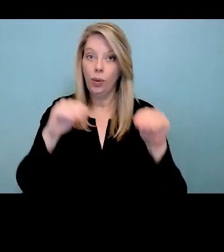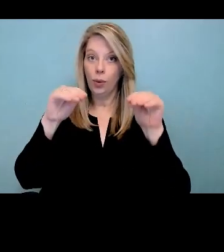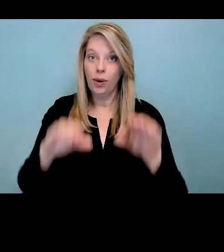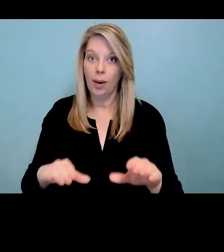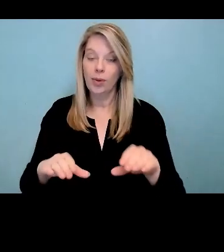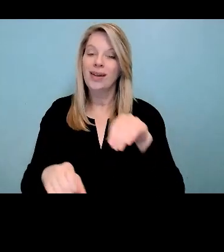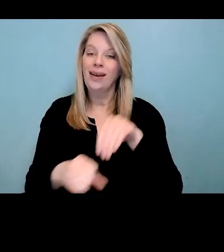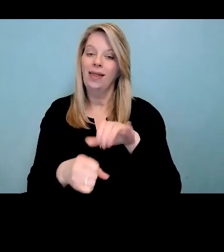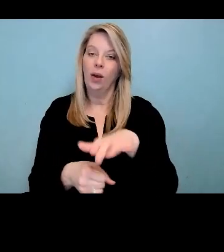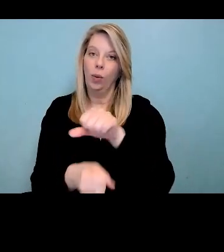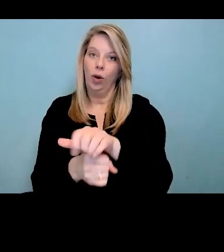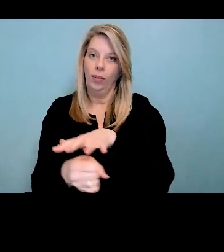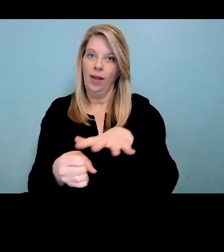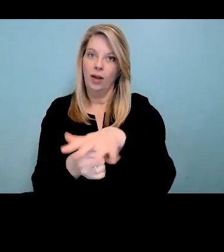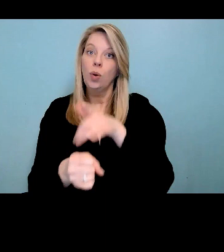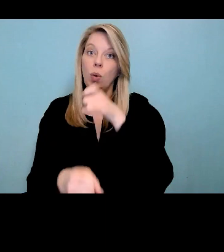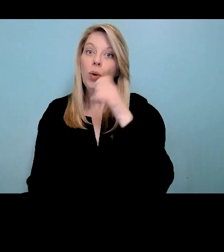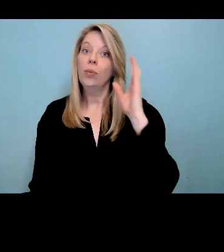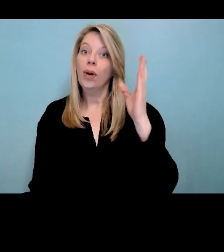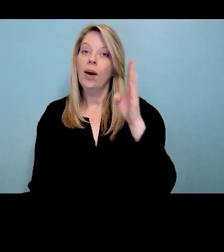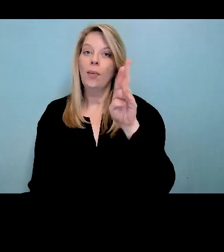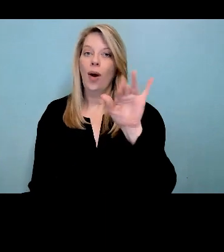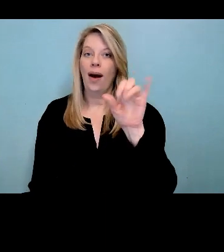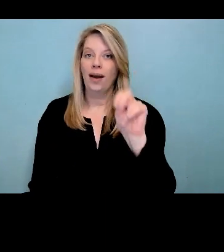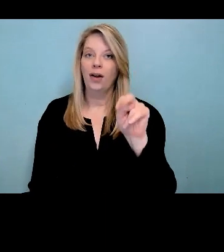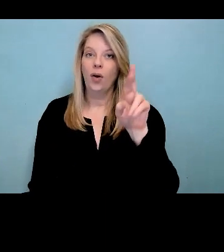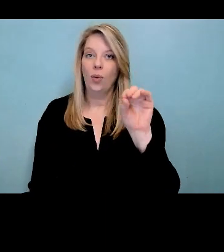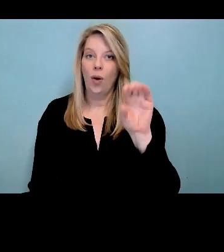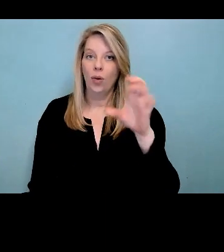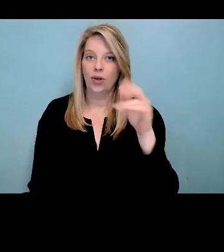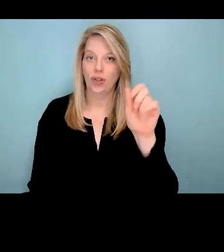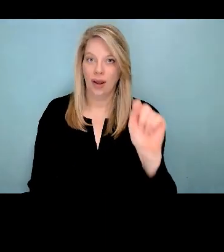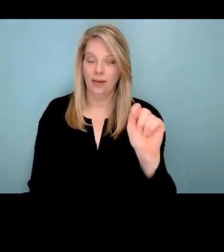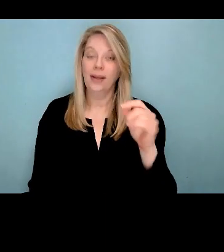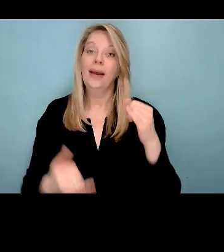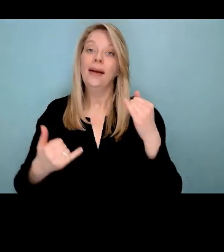Committee of Council. I'd like to begin by gratefully acknowledging